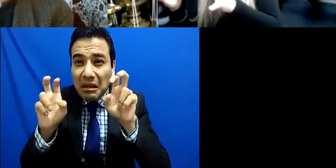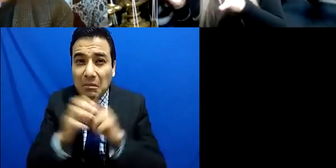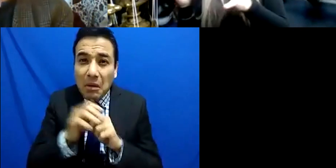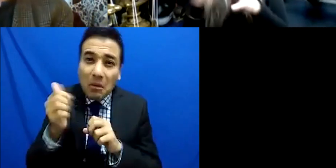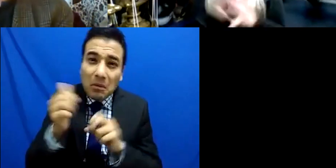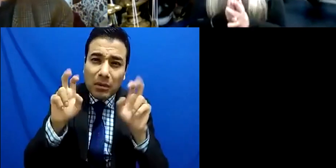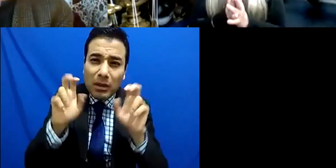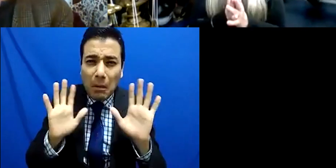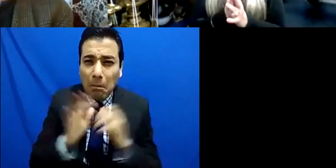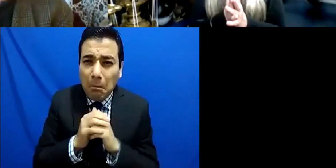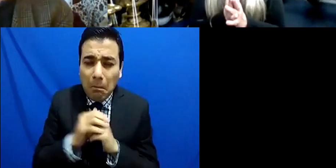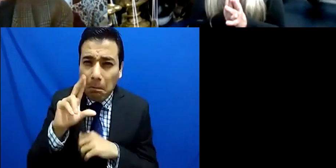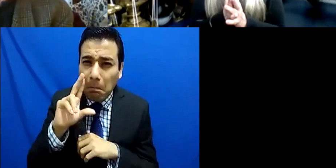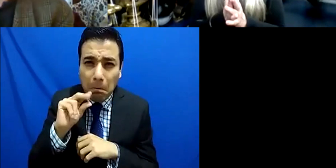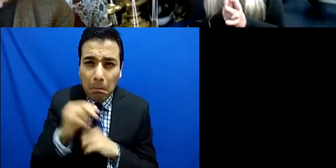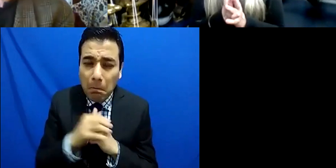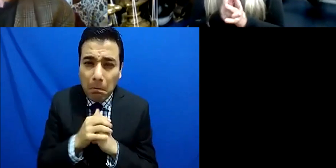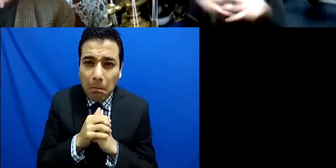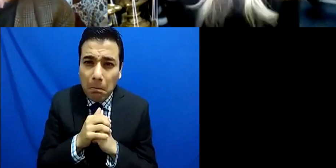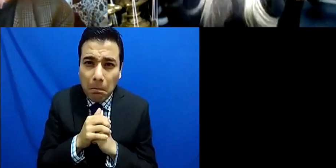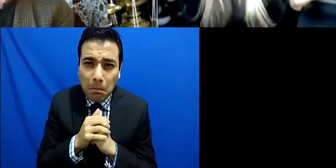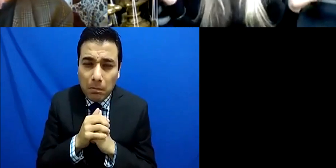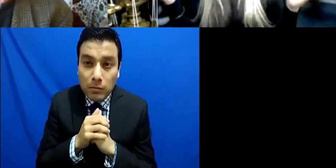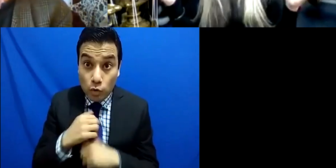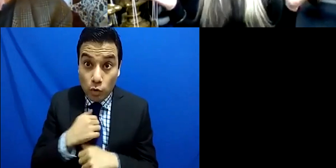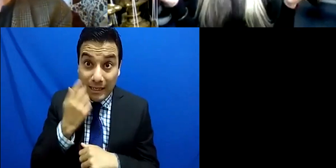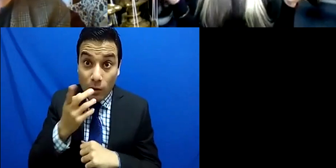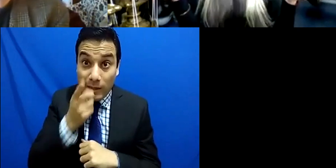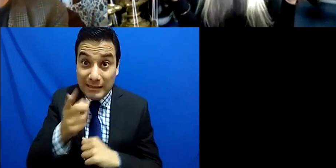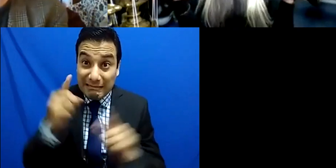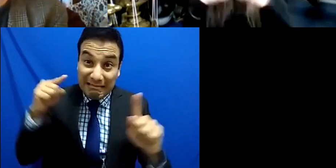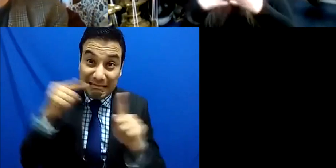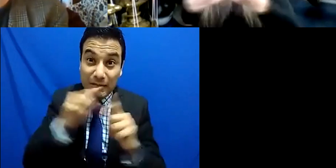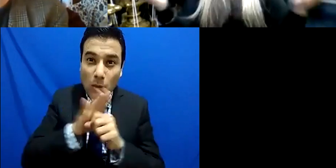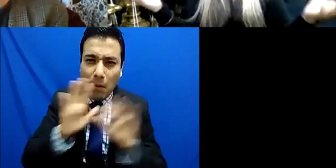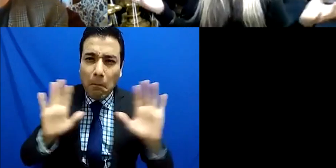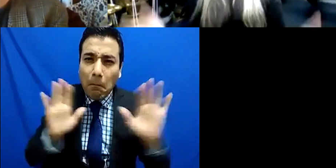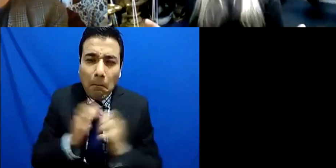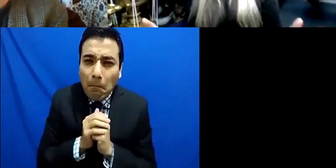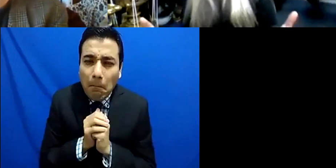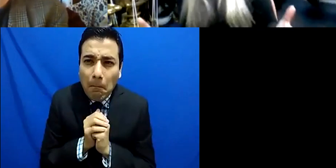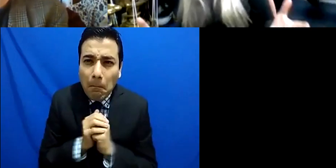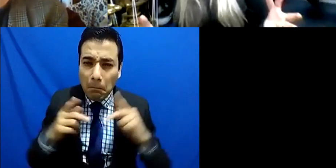because I think this is something that belongs to us all the meaning is what we make of it in a way